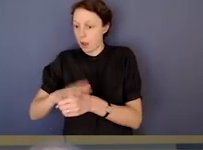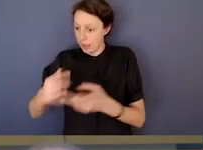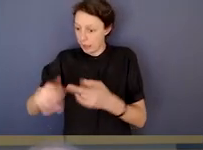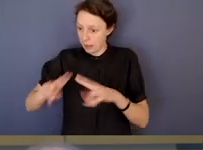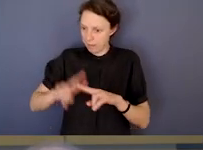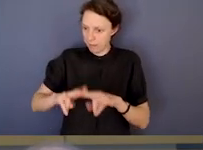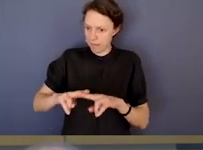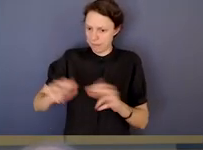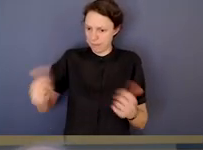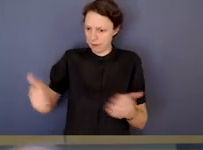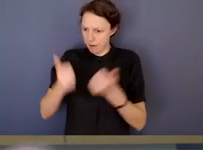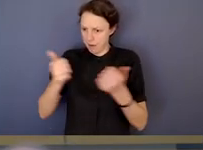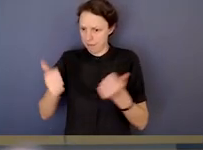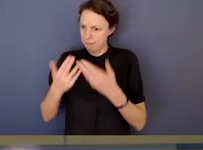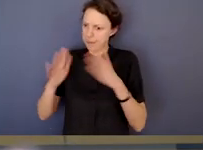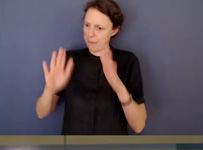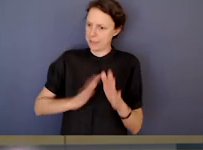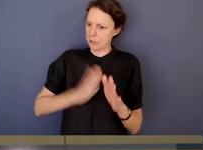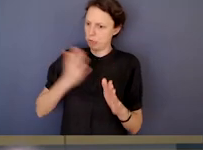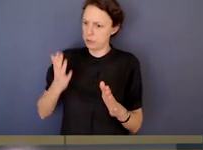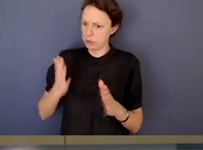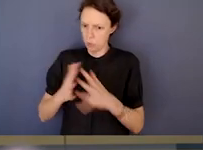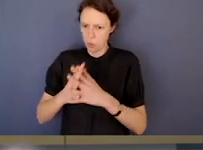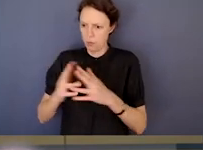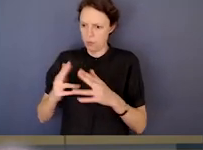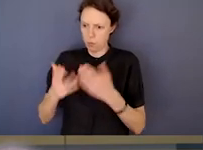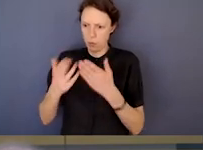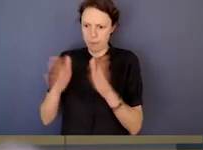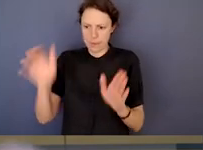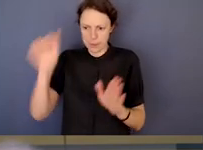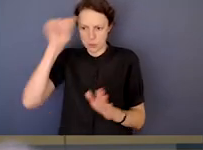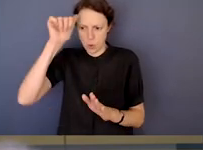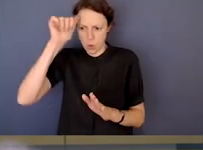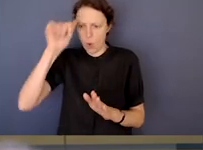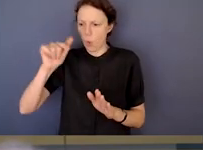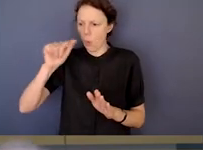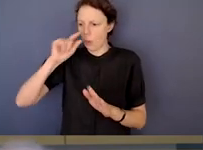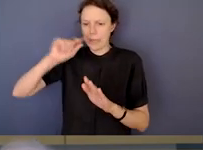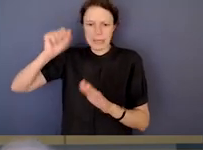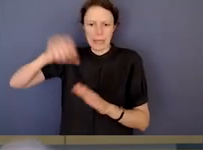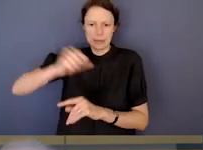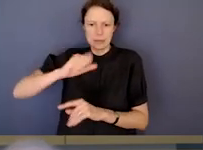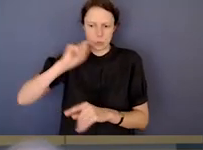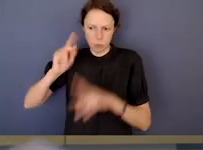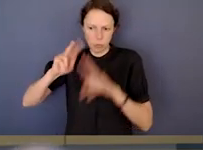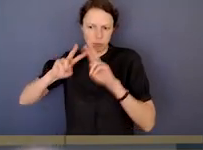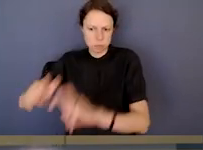and yet we decide that there's a sufficient public interest we will obviously pursue that matter.